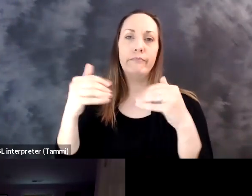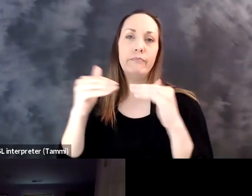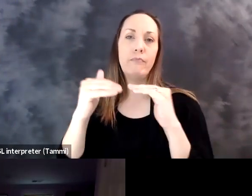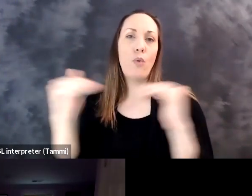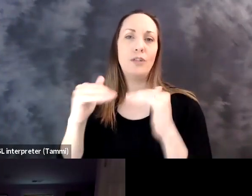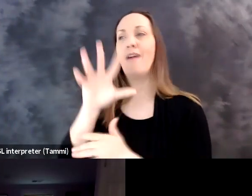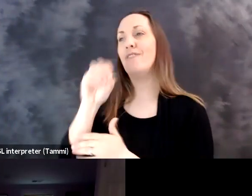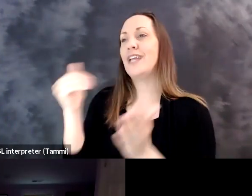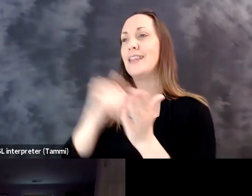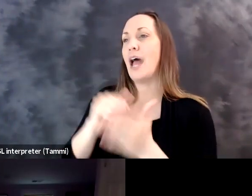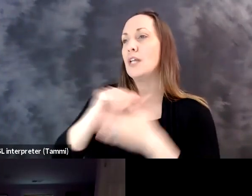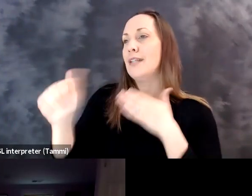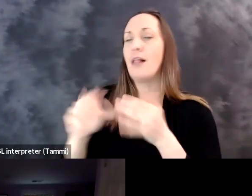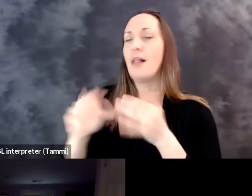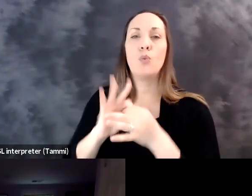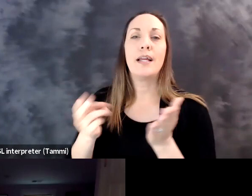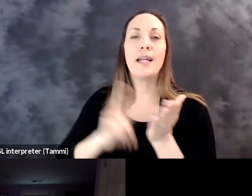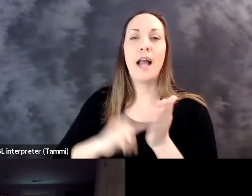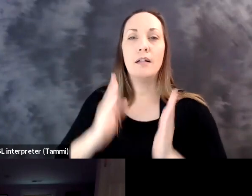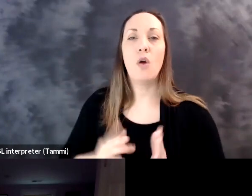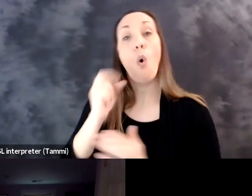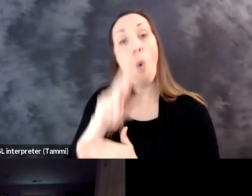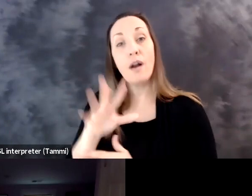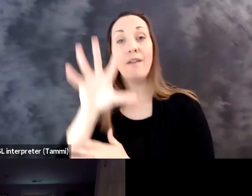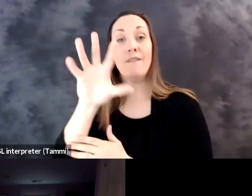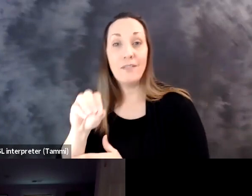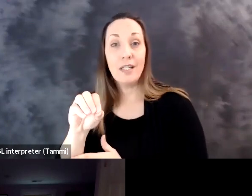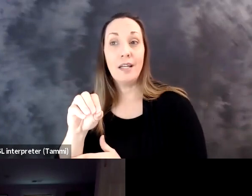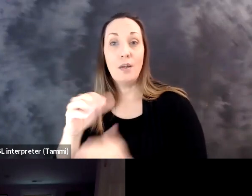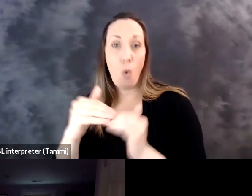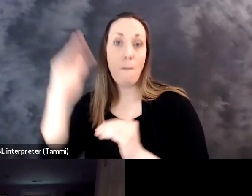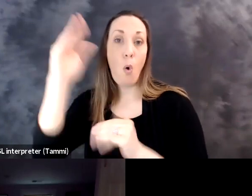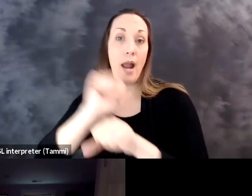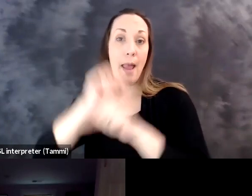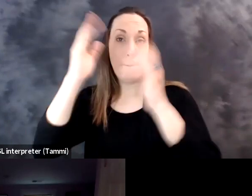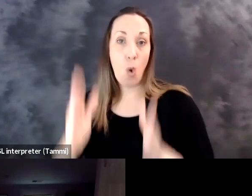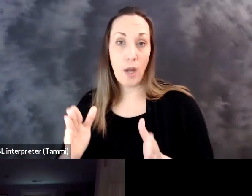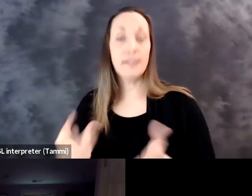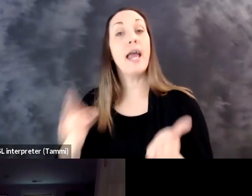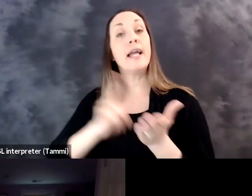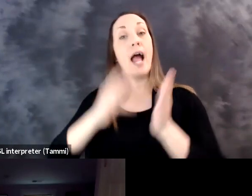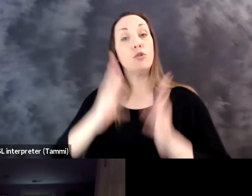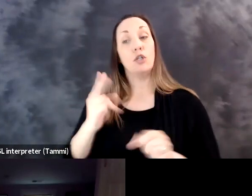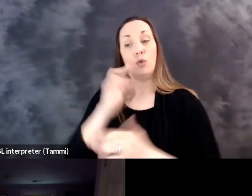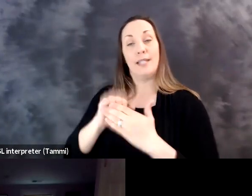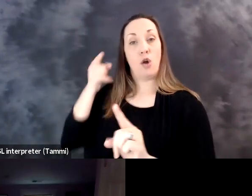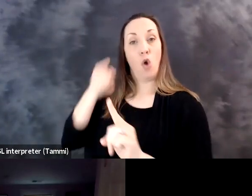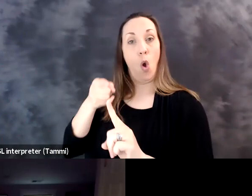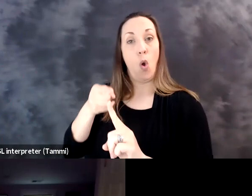of 7% for federal contractors, so 7% and that is for contractors with a certain threshold of $50,000 in contracts or 50